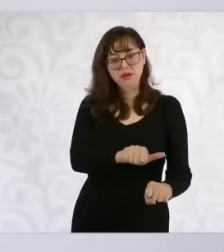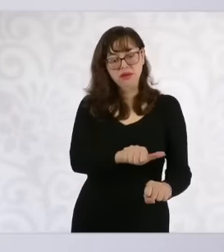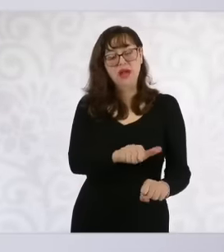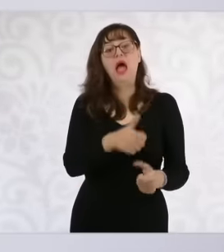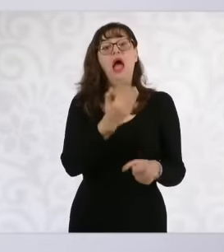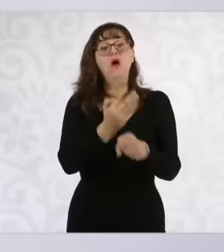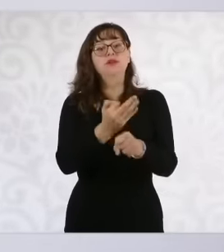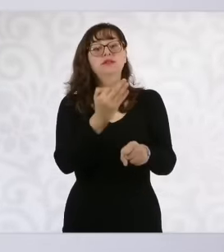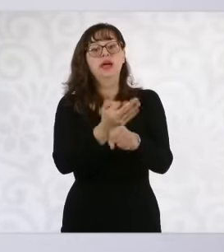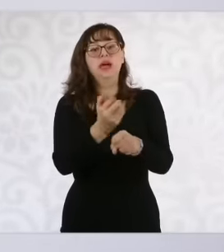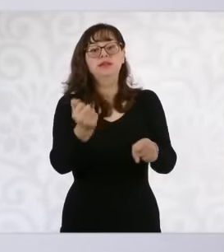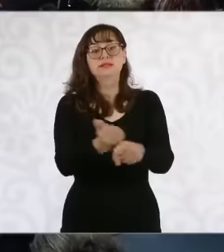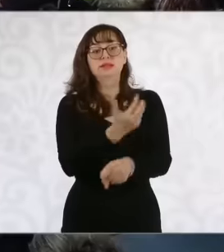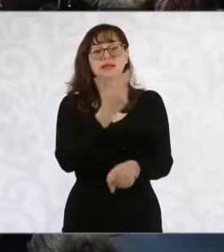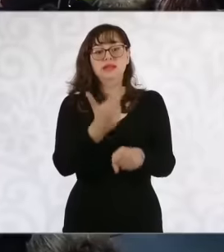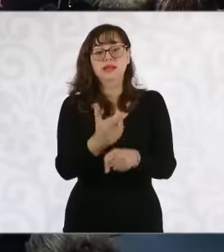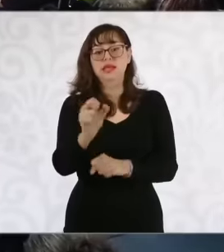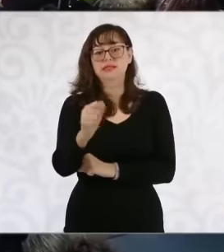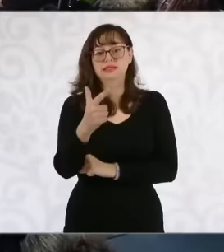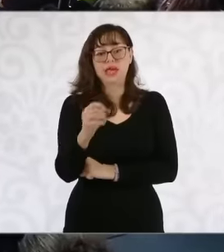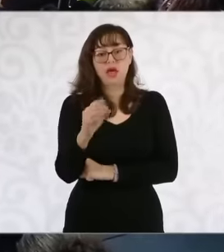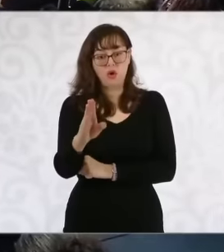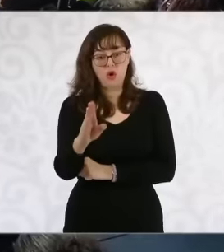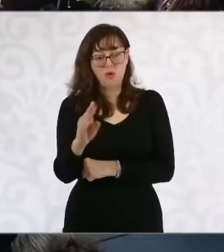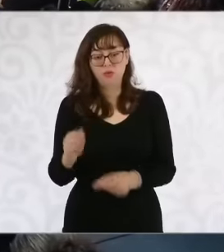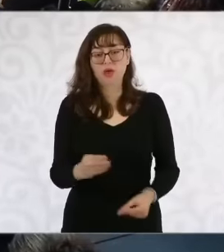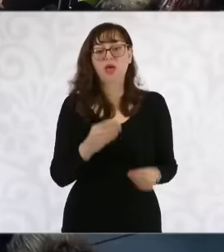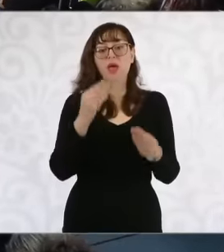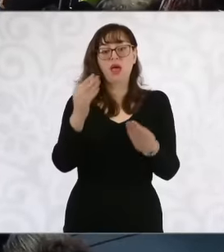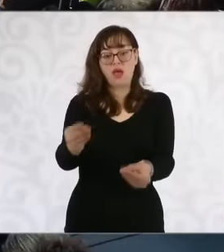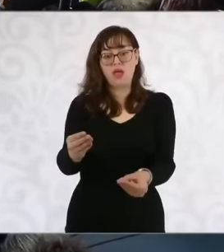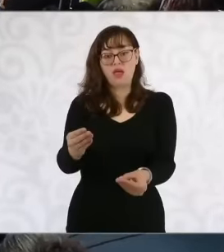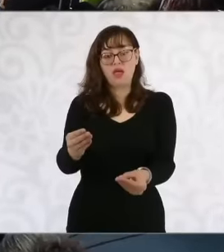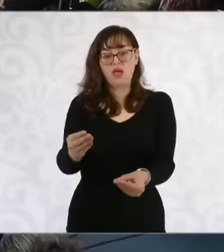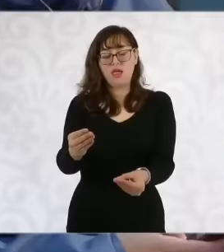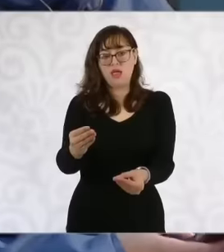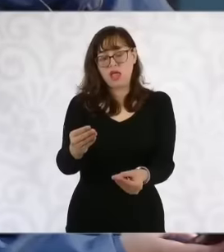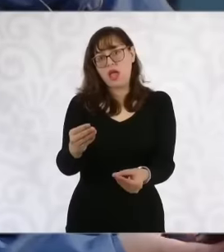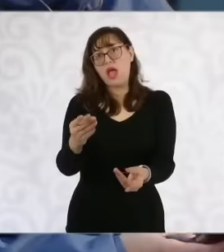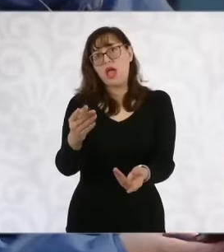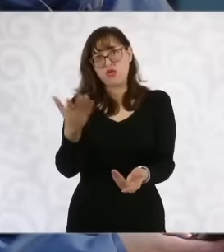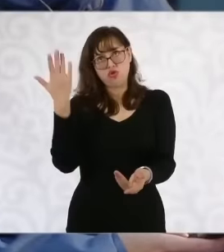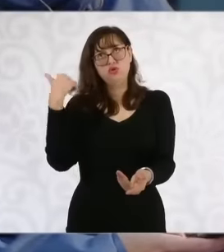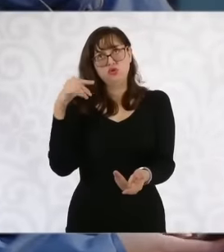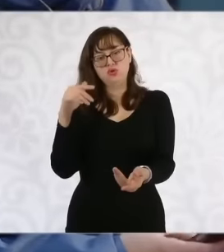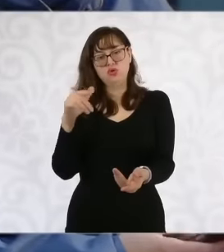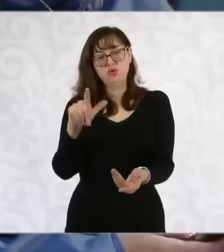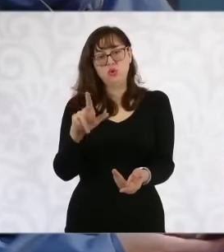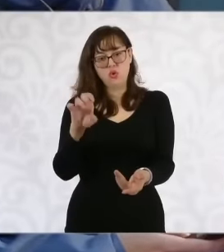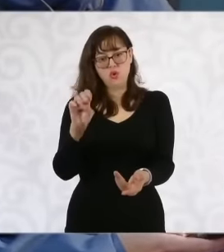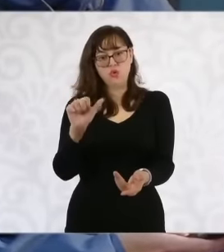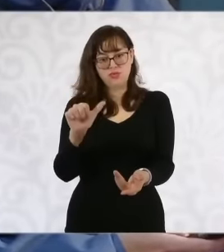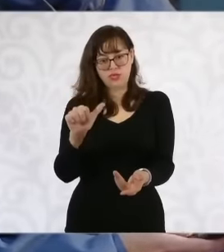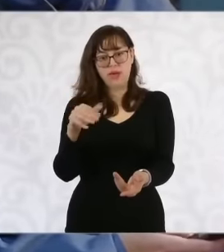Secretary of the Interior left it to Luisa María. Now the new owner, we told Rosa